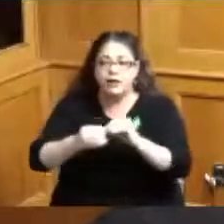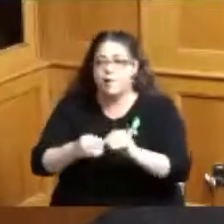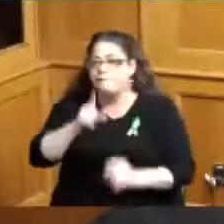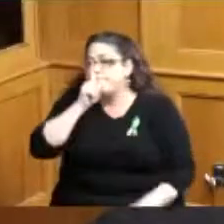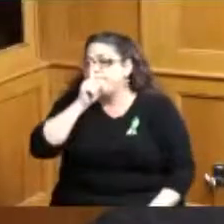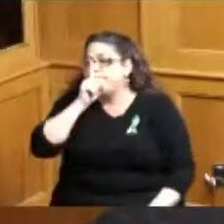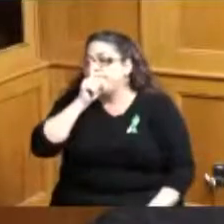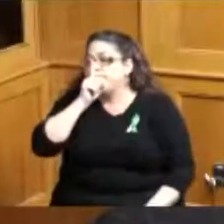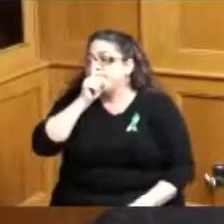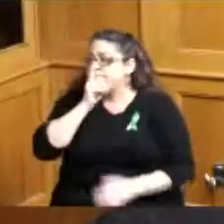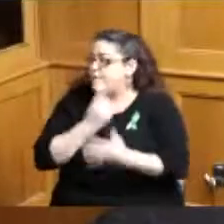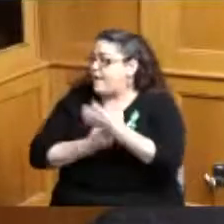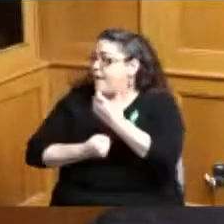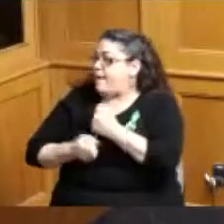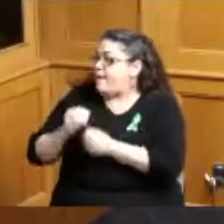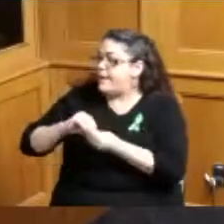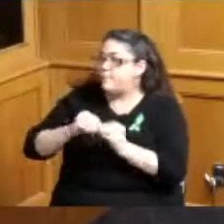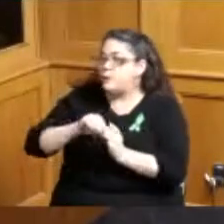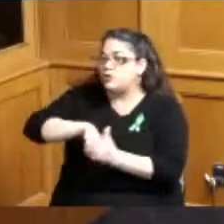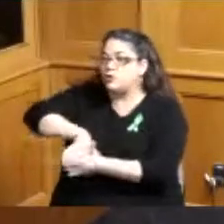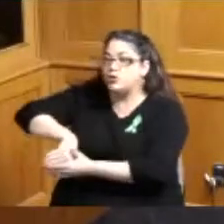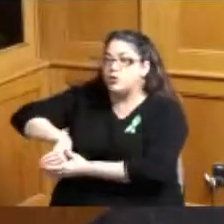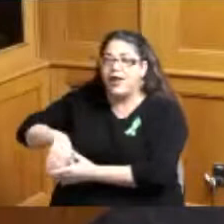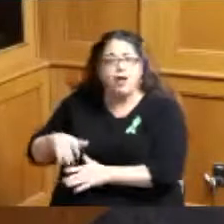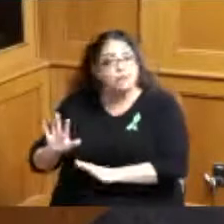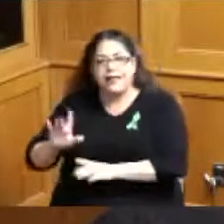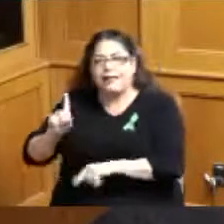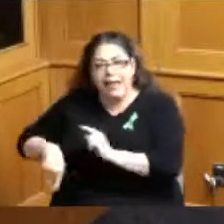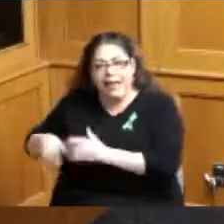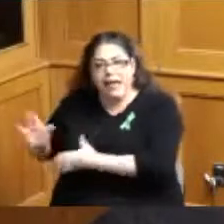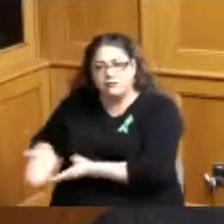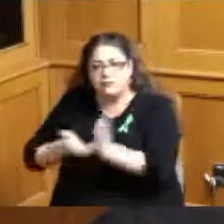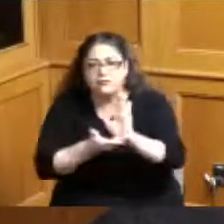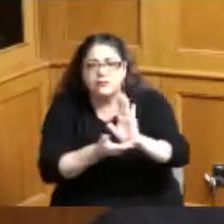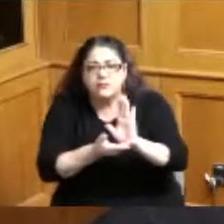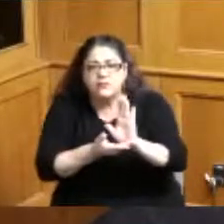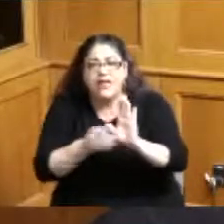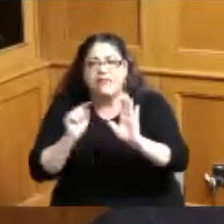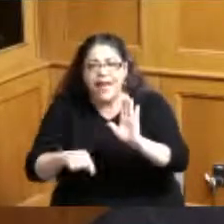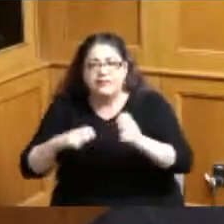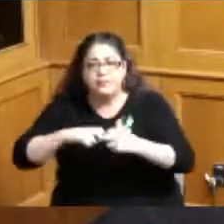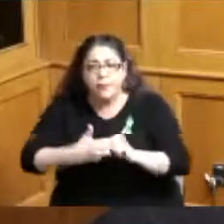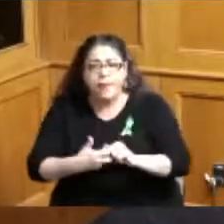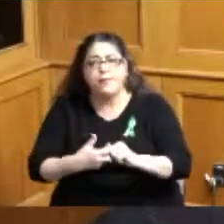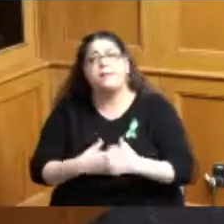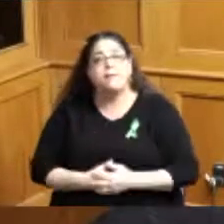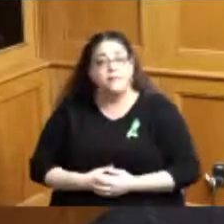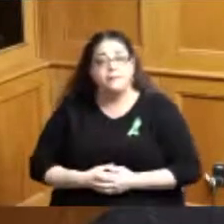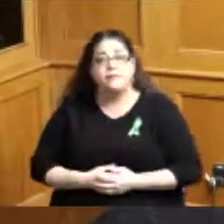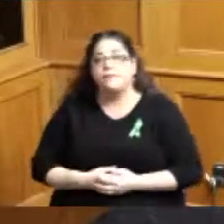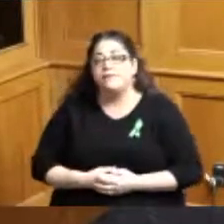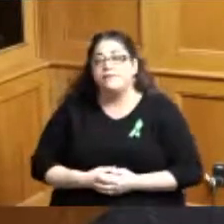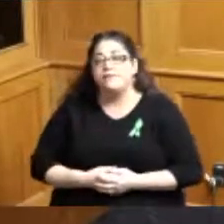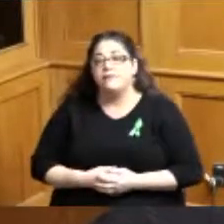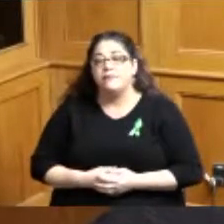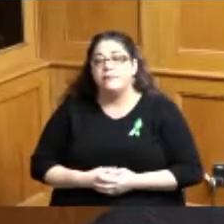keep it in the dark and we can't do that if we're going to solve it that's for sure so I just want